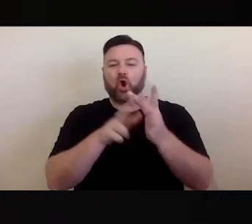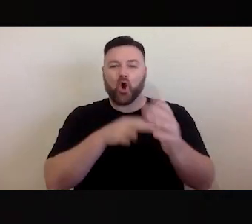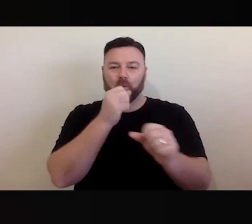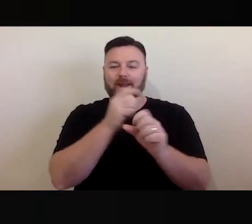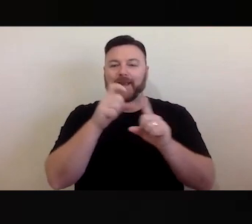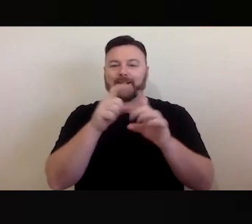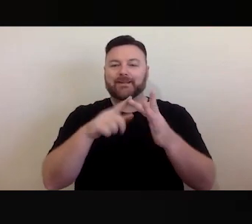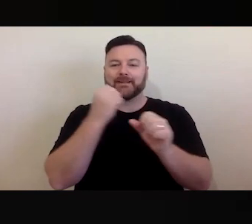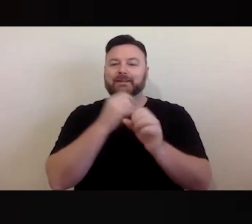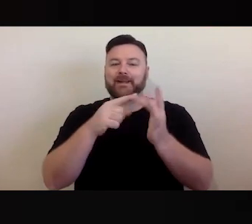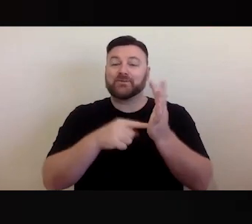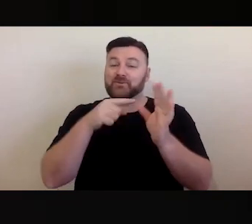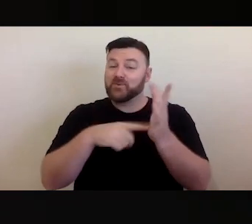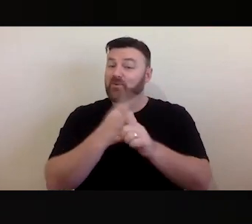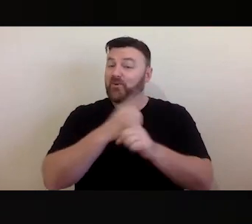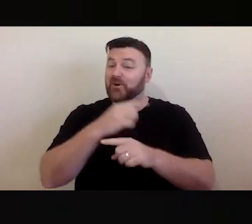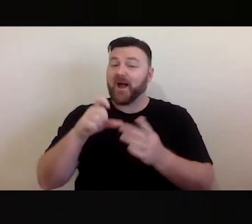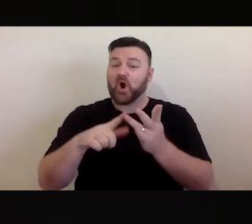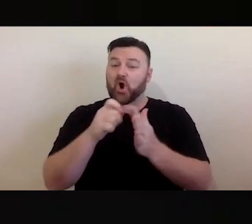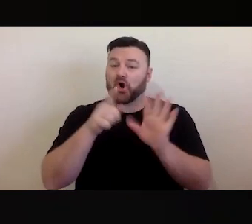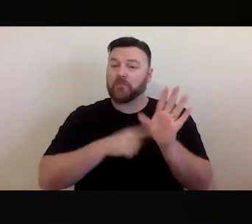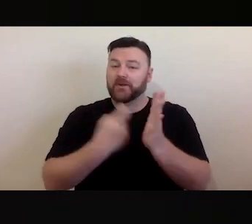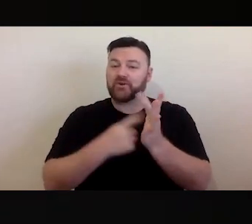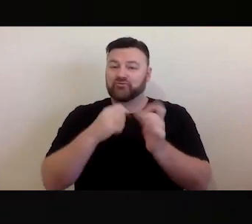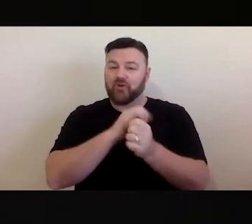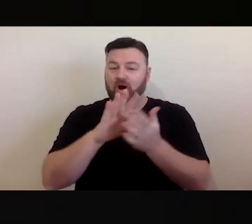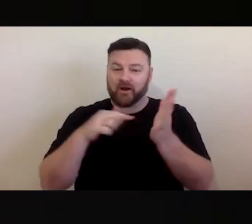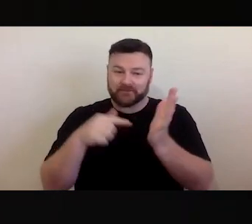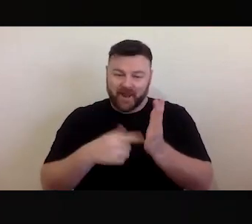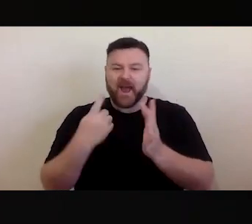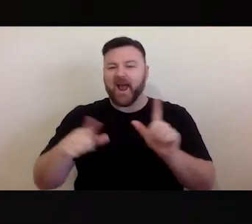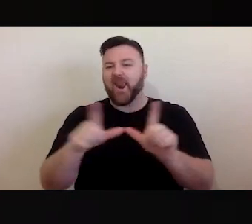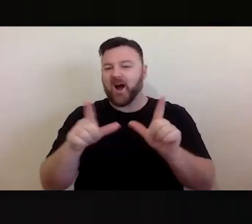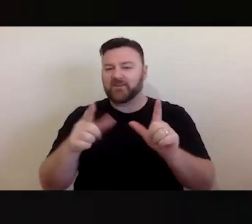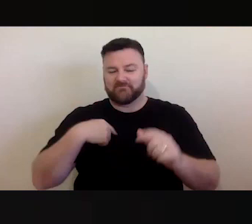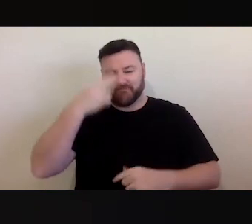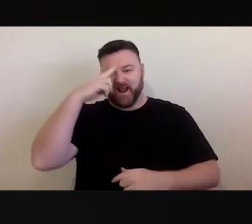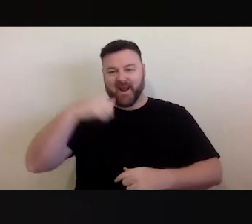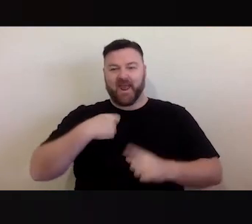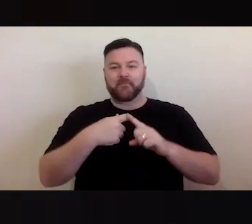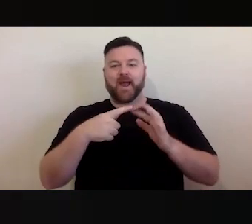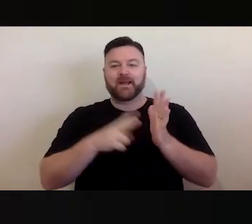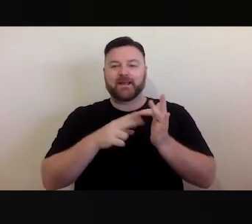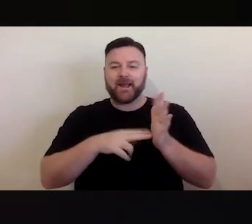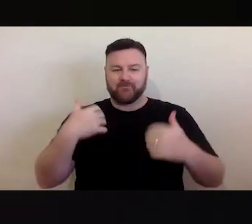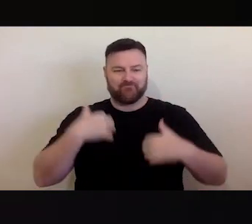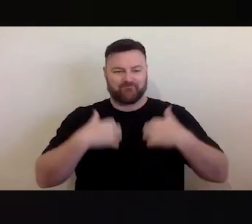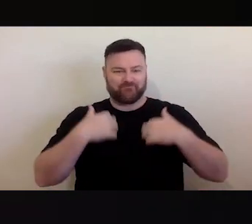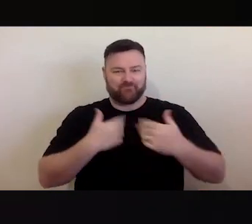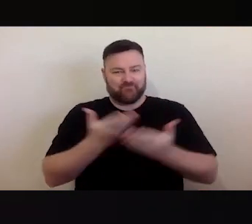Licensing, with Elliott Bledsoe. My name is Kevin. I look forward to hosting today's Creative Connections webinar.